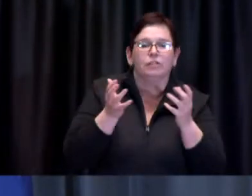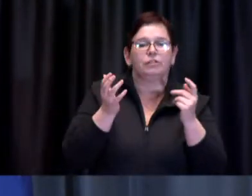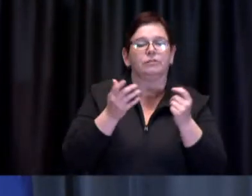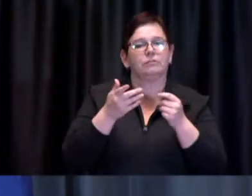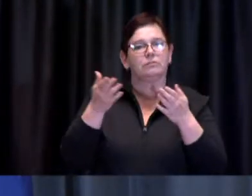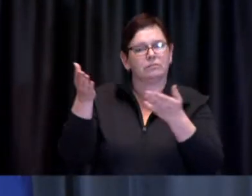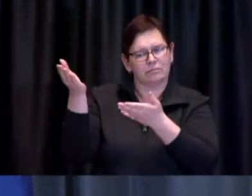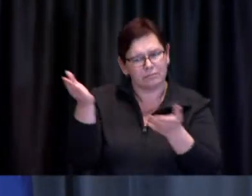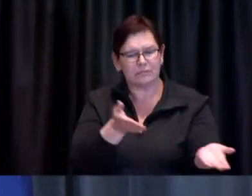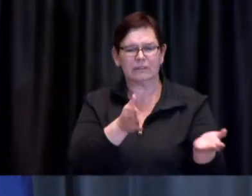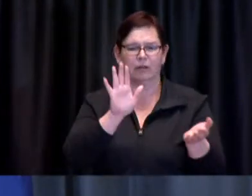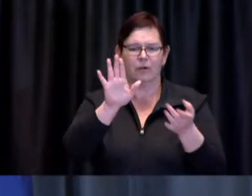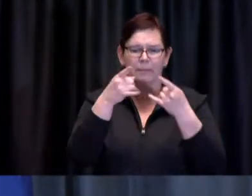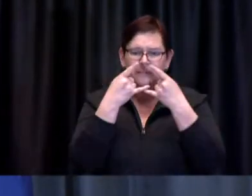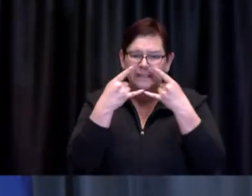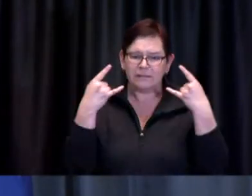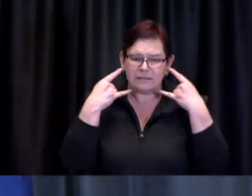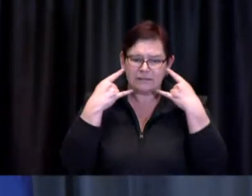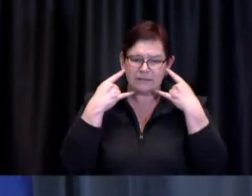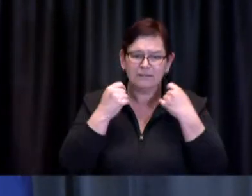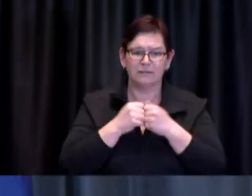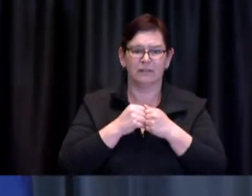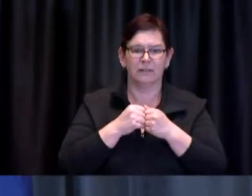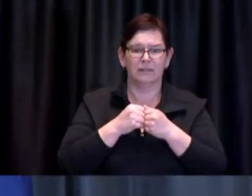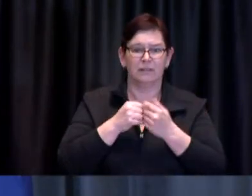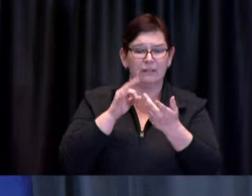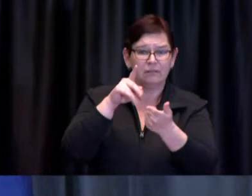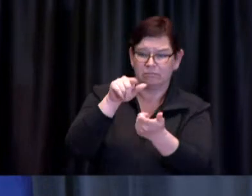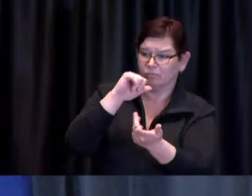We are happy to supply a mask to anyone that requires one.